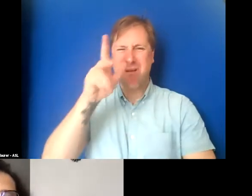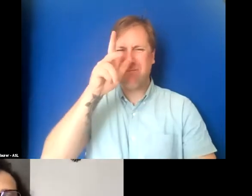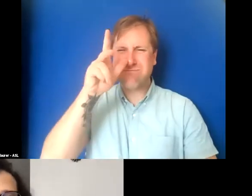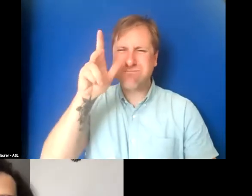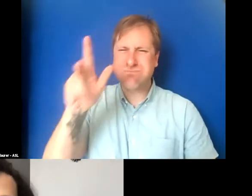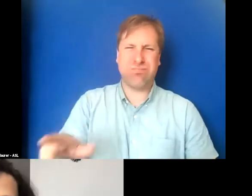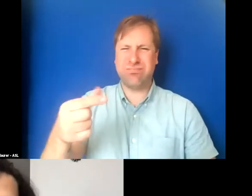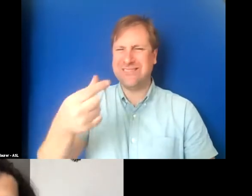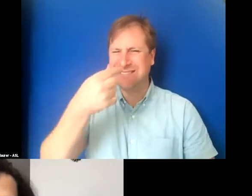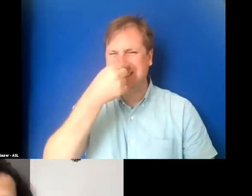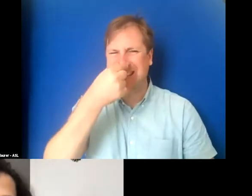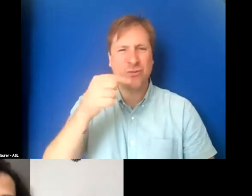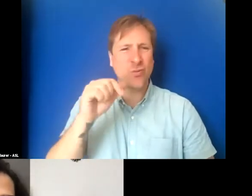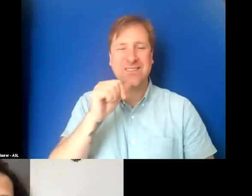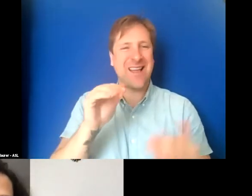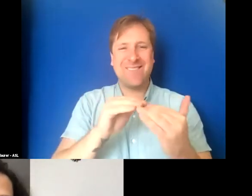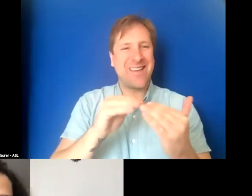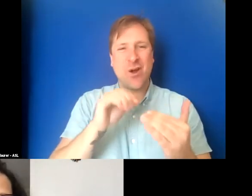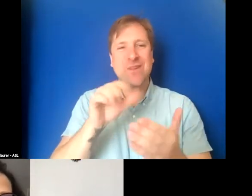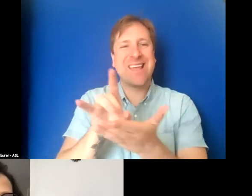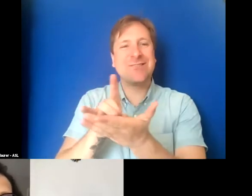It's very exclusionary to do that.